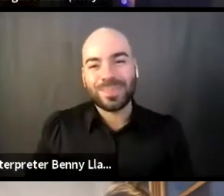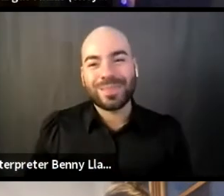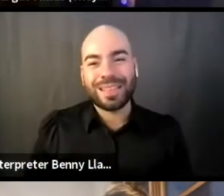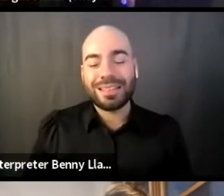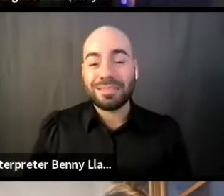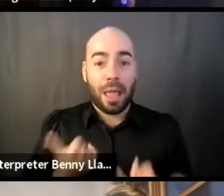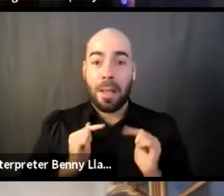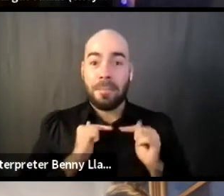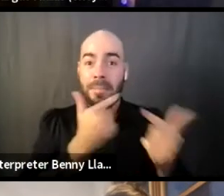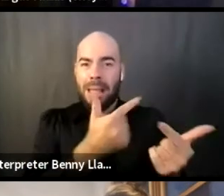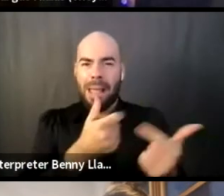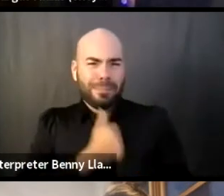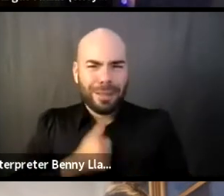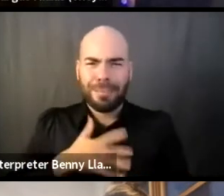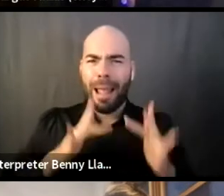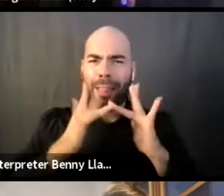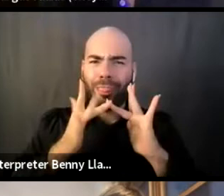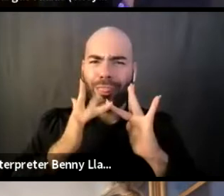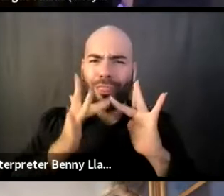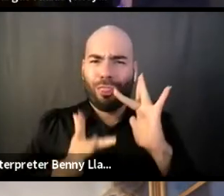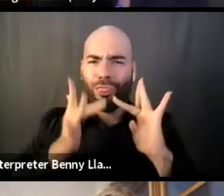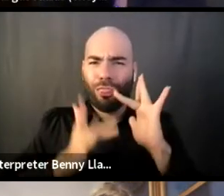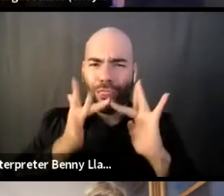My internet's unstable, isn't it?